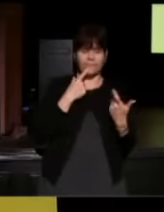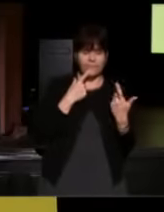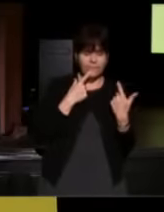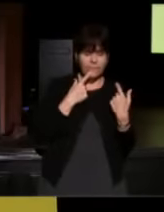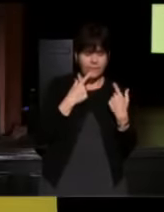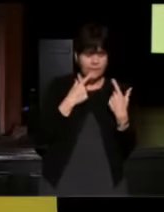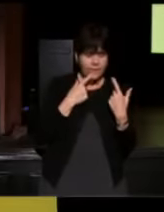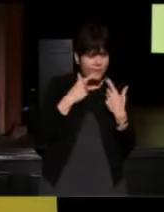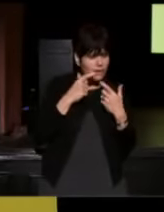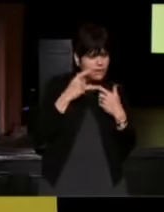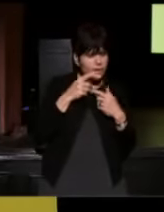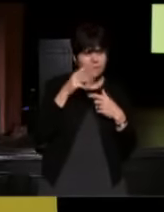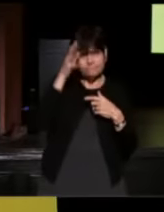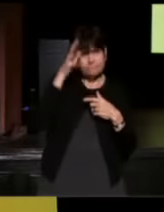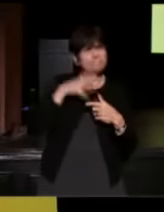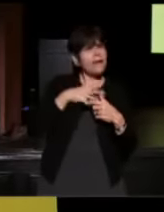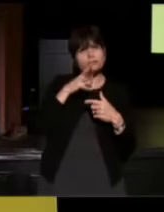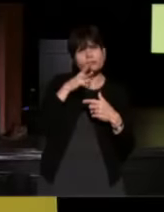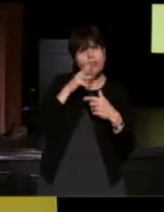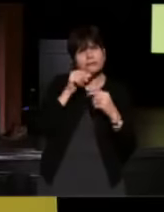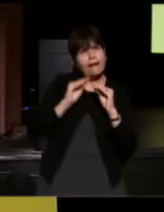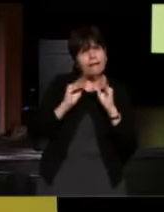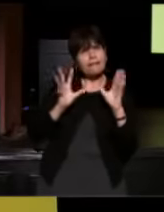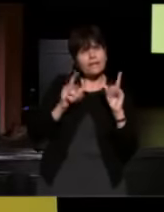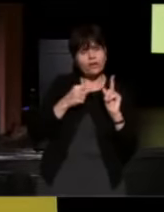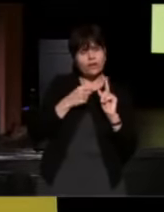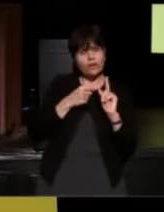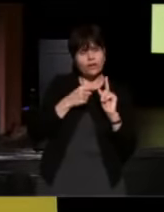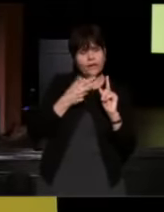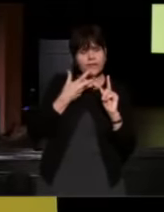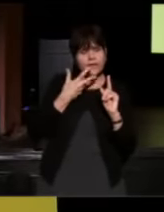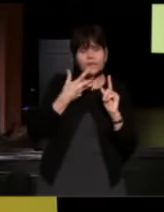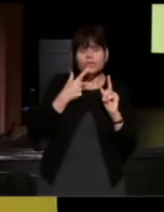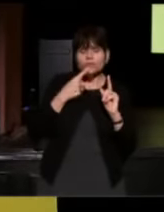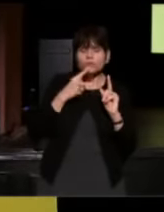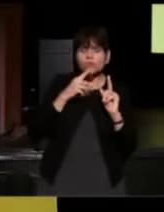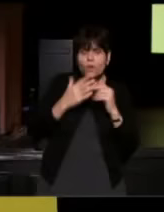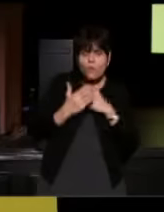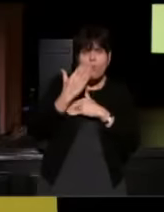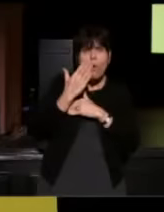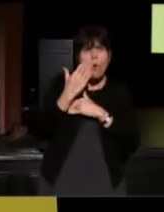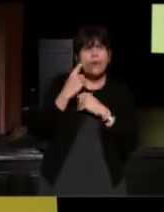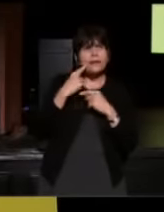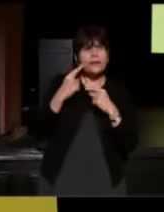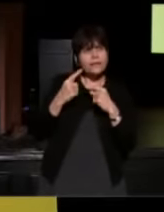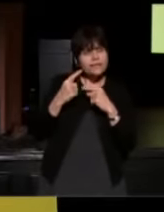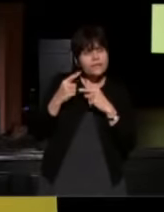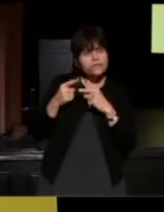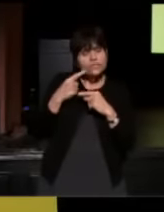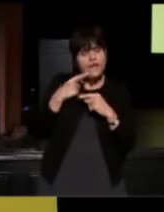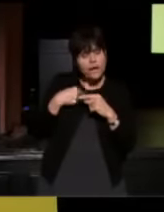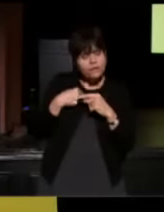She lights up the room in the morning when she tells me to put both hands on the counter so she can support me.